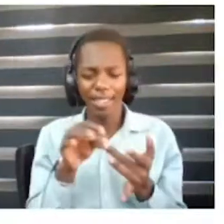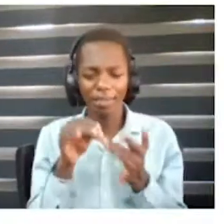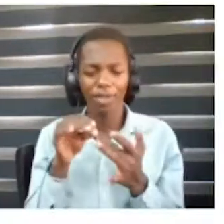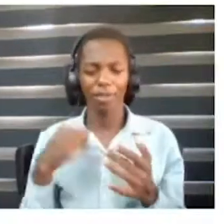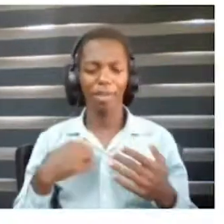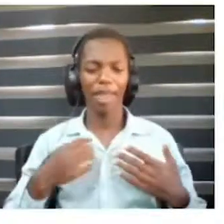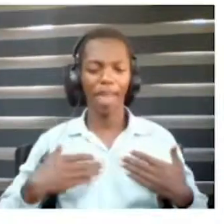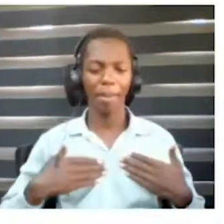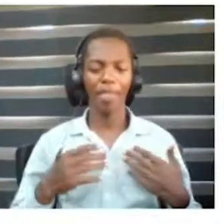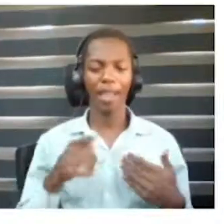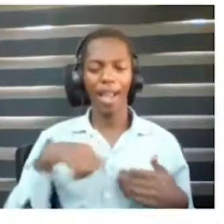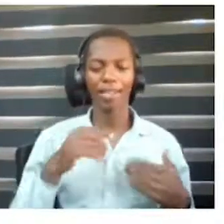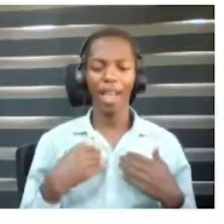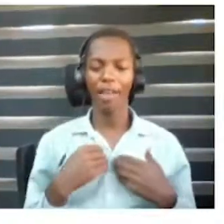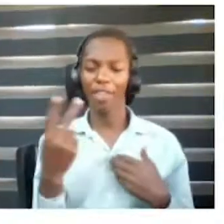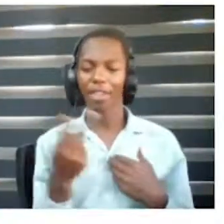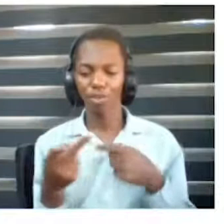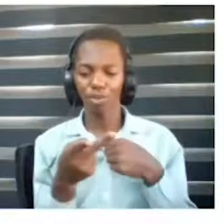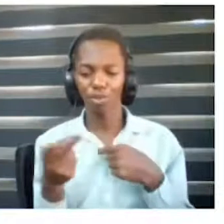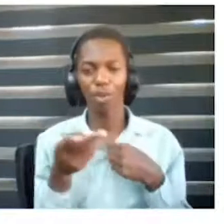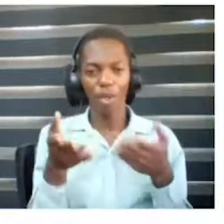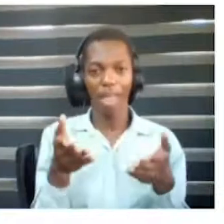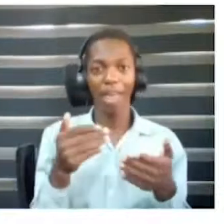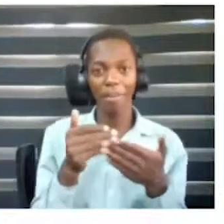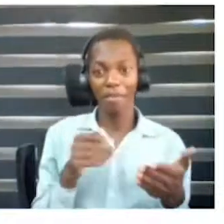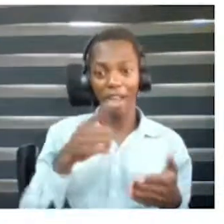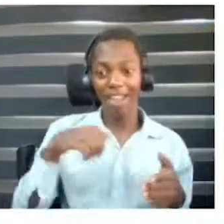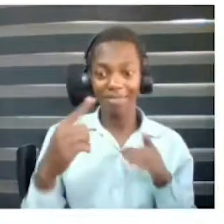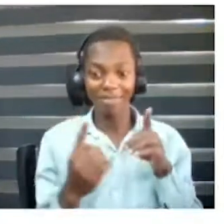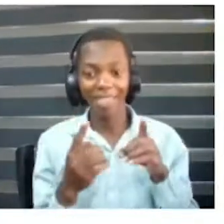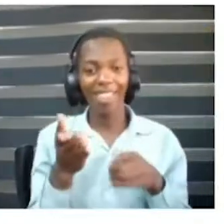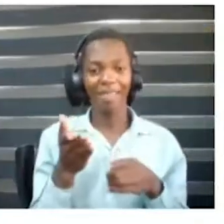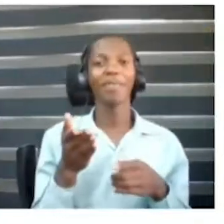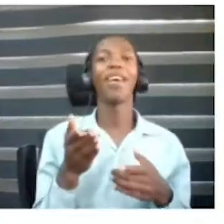Before we meet our finalists, I want to take a moment